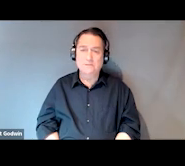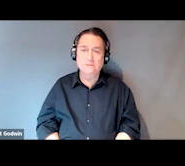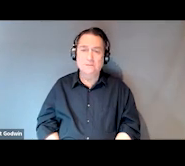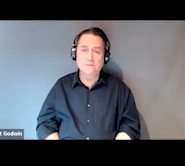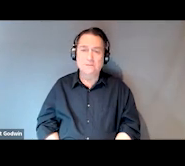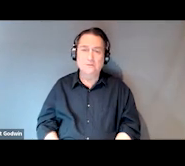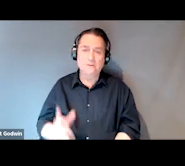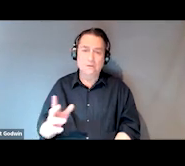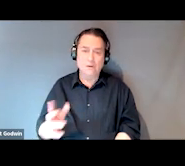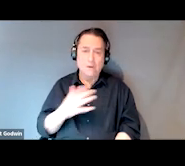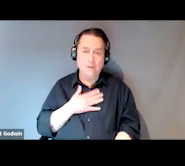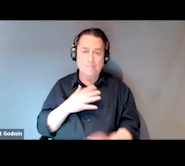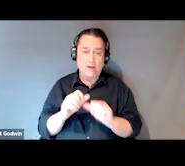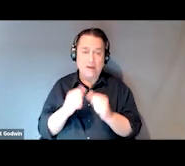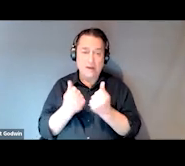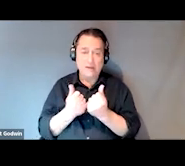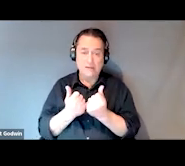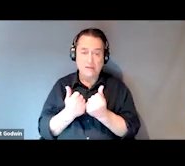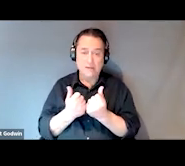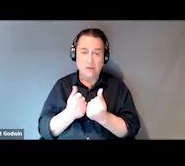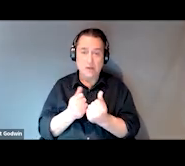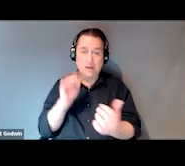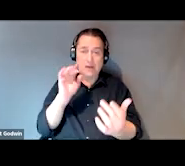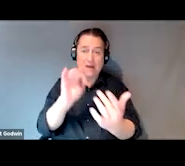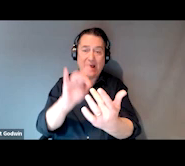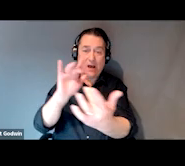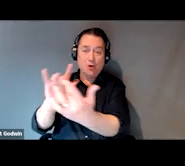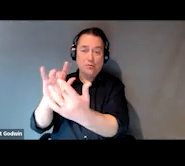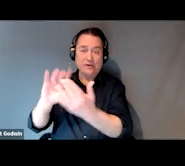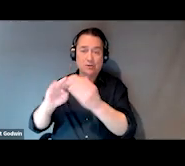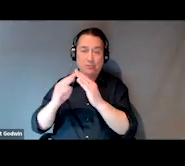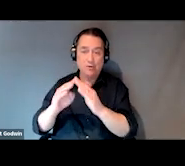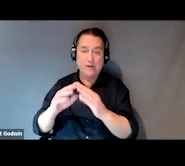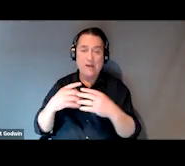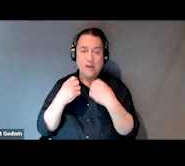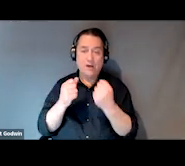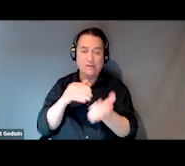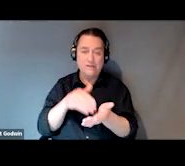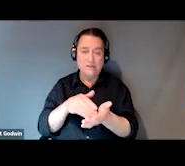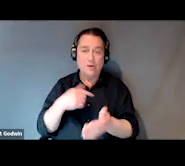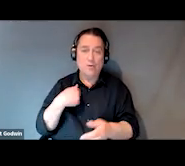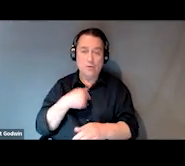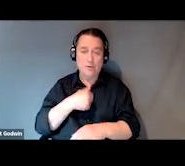So, my agency is Outreach Community Health Centers. We were initially founded as a healthcare